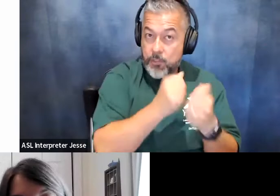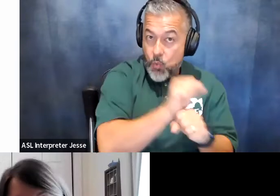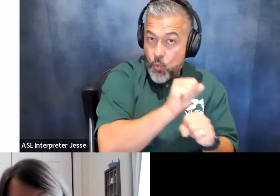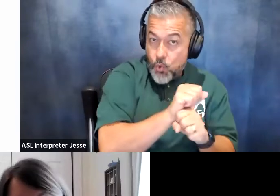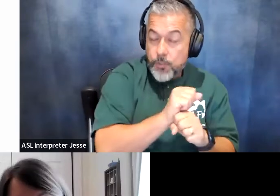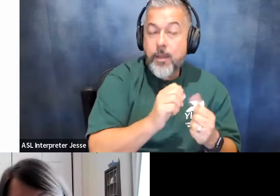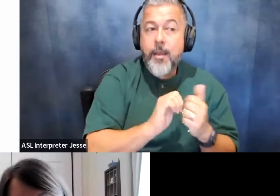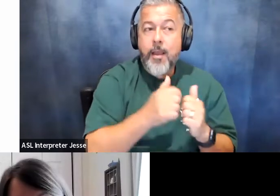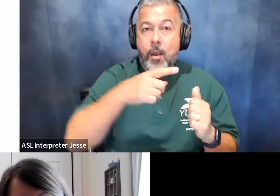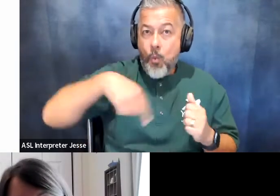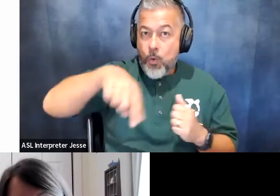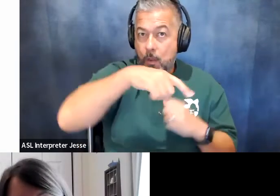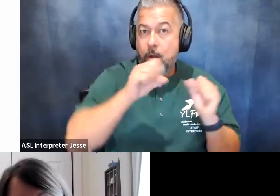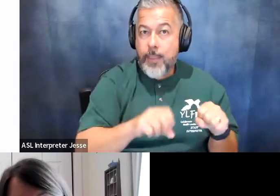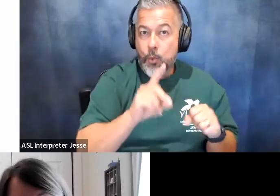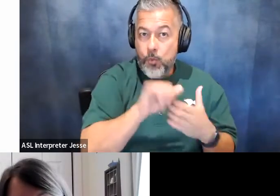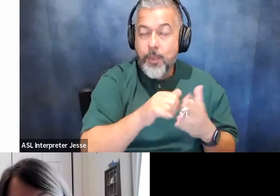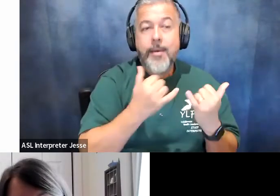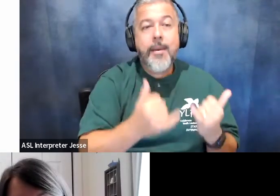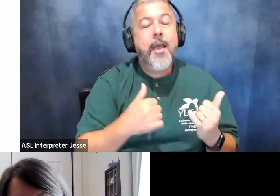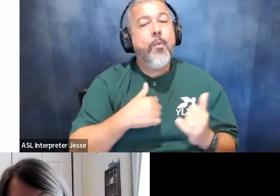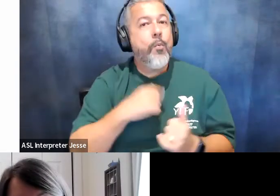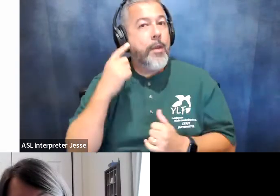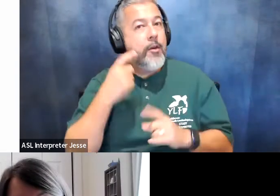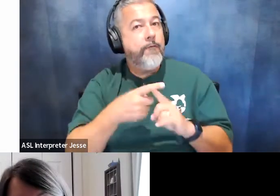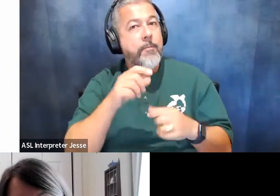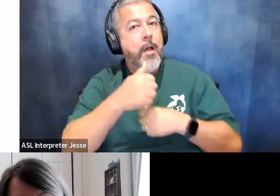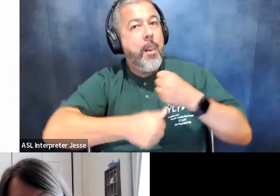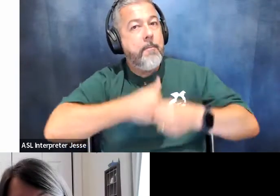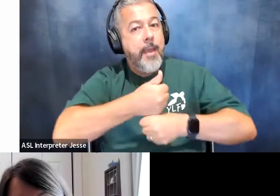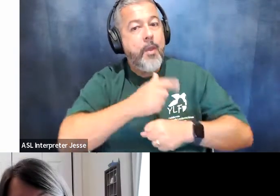all able to do that and now we're going to hear from some alumni who are actually making that real